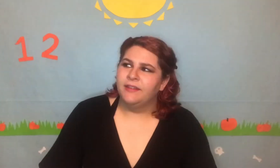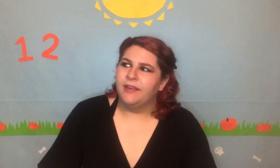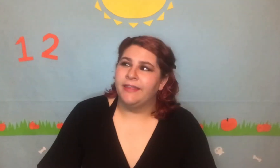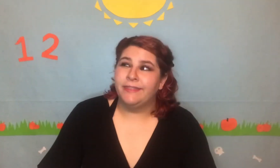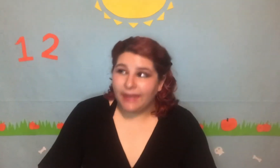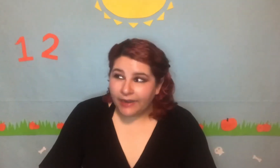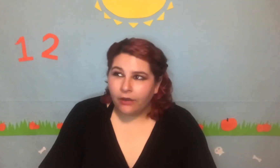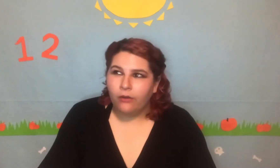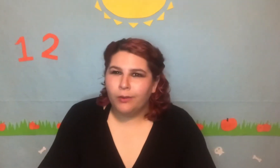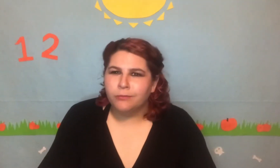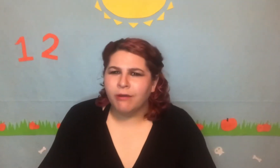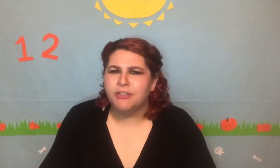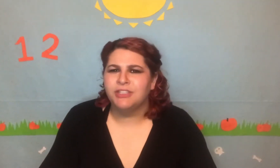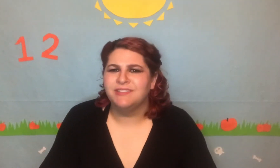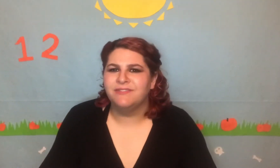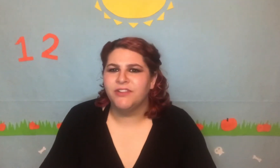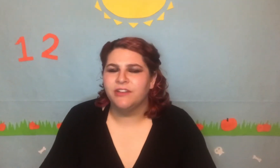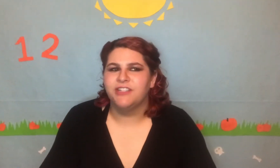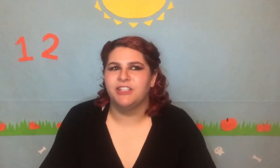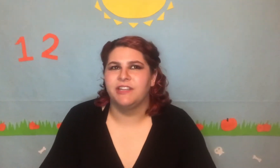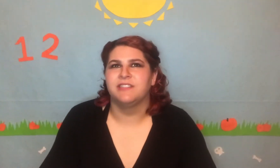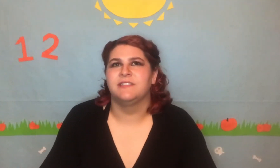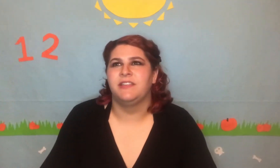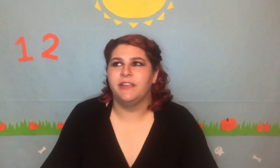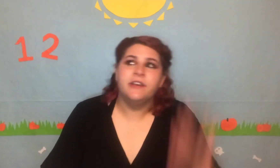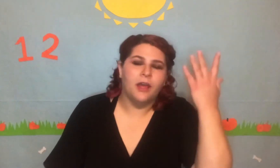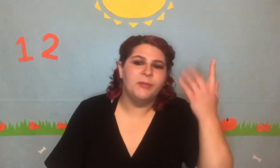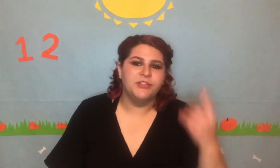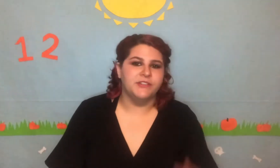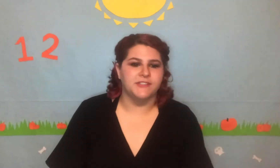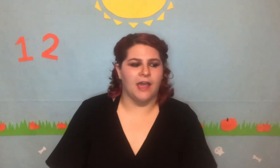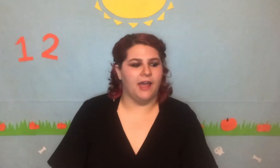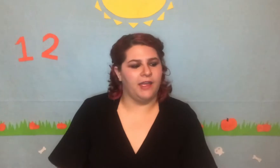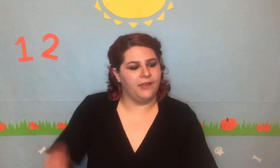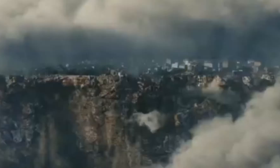I think a whole Russian village gets yeeted up into the sky. "We're